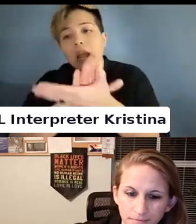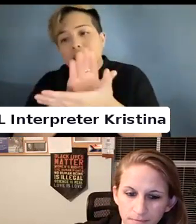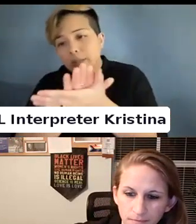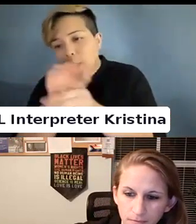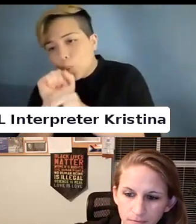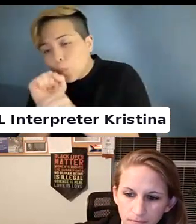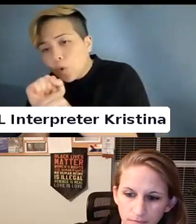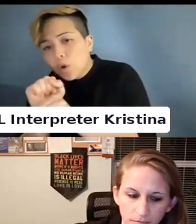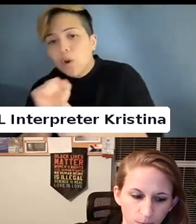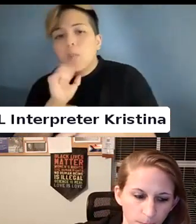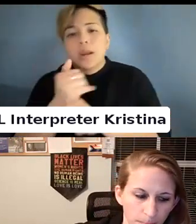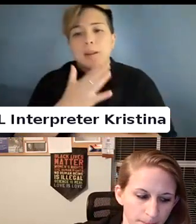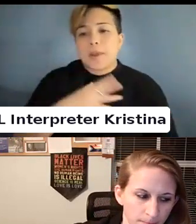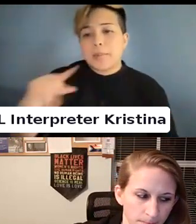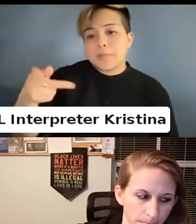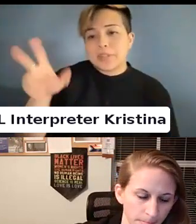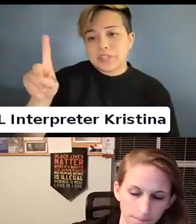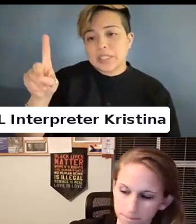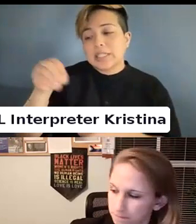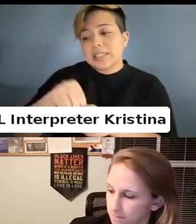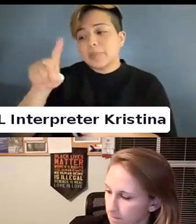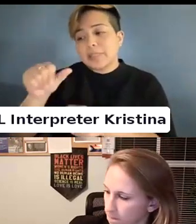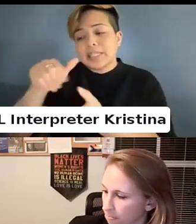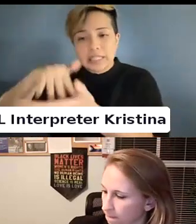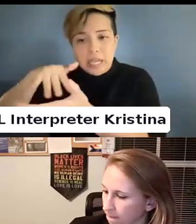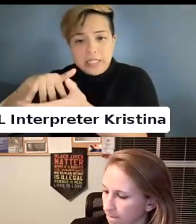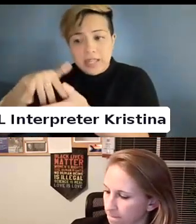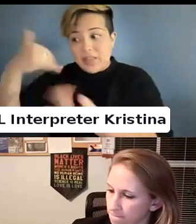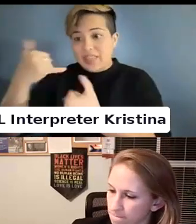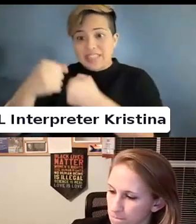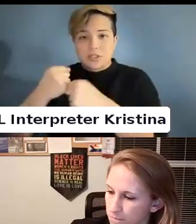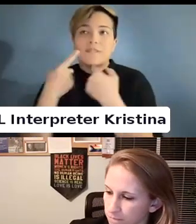I will be getting my PhD in disability studies this year finally.